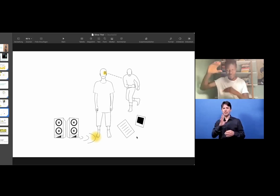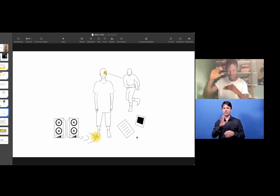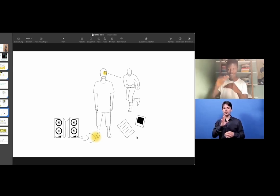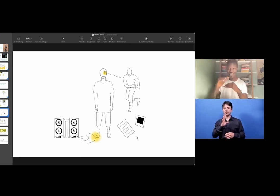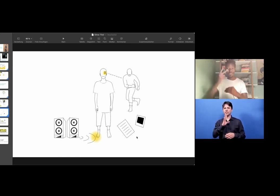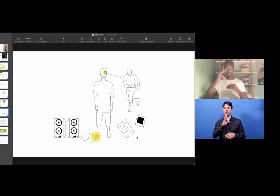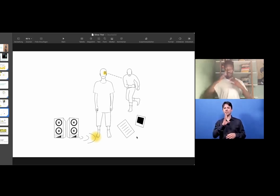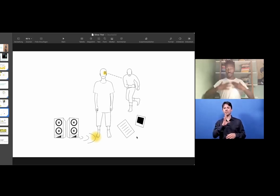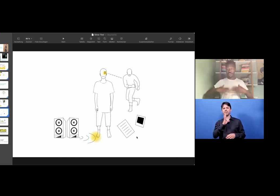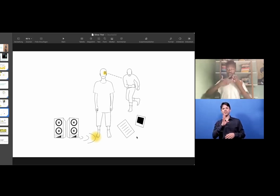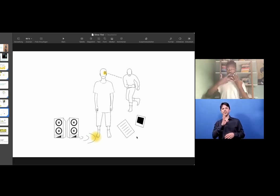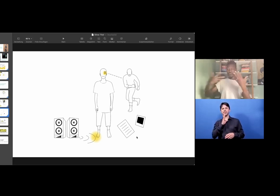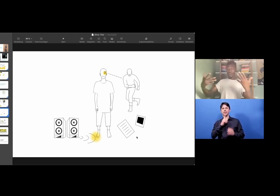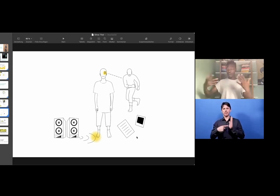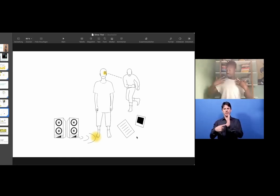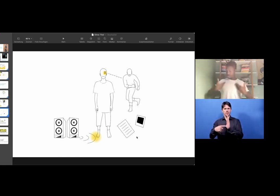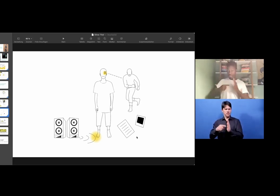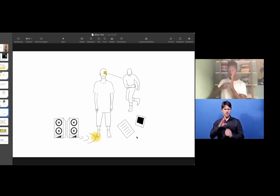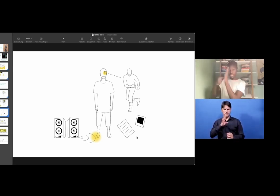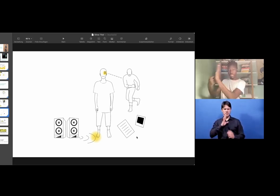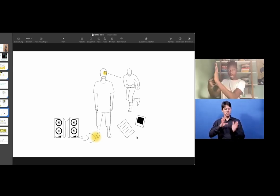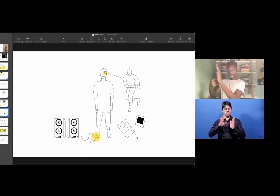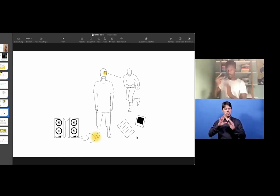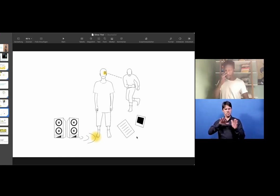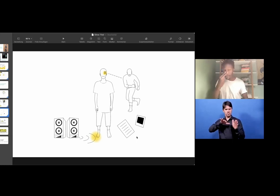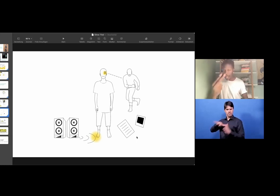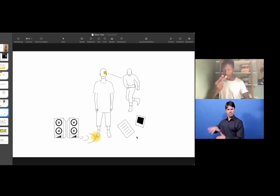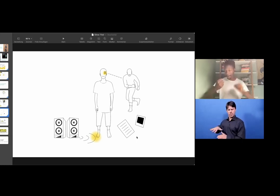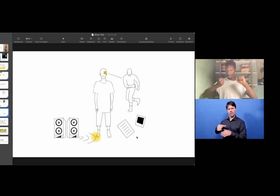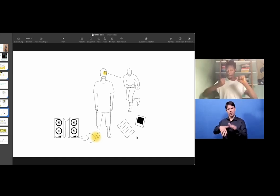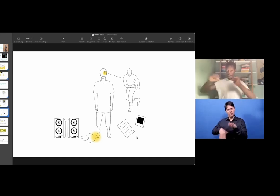or listening to the radio. But here is how I do it: